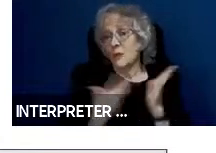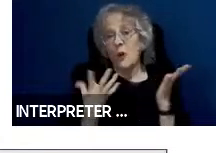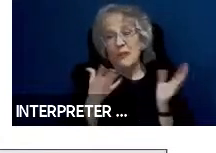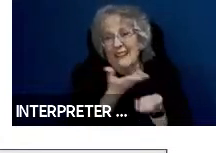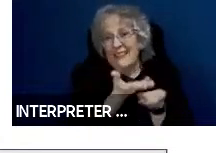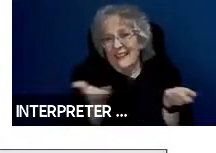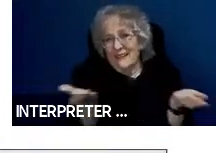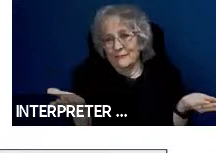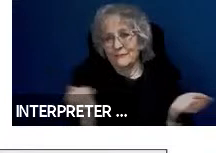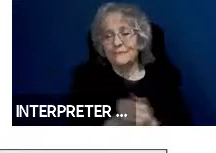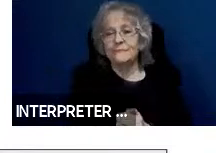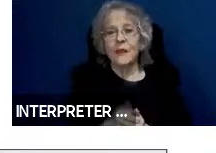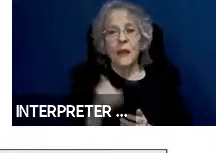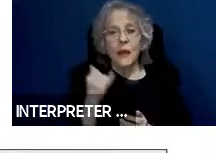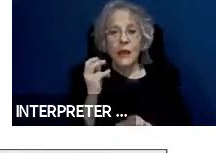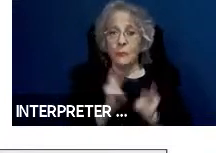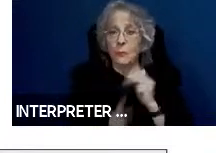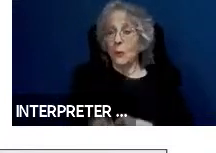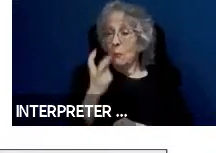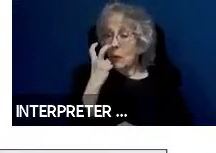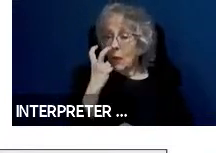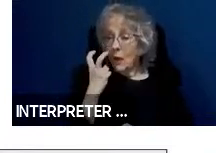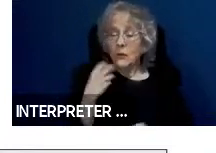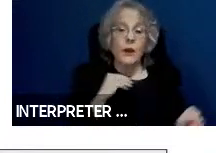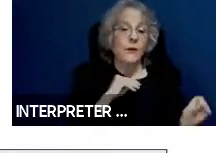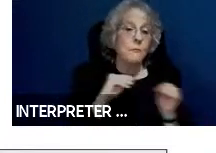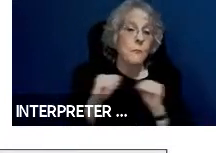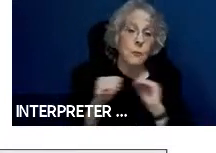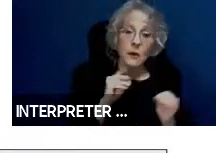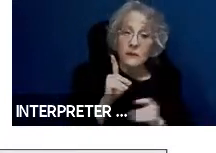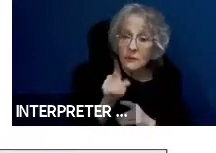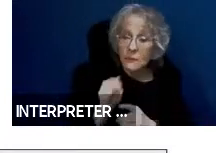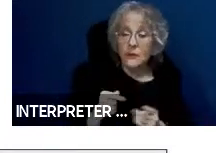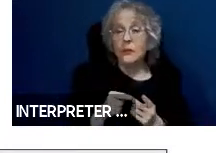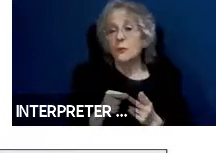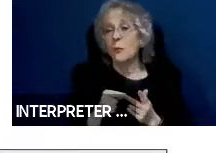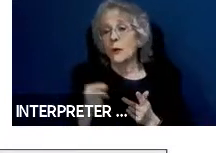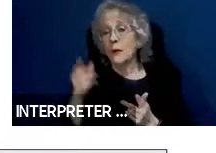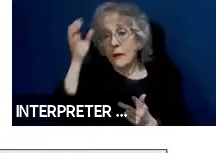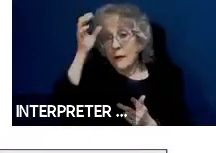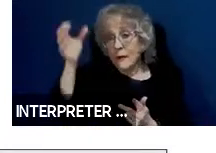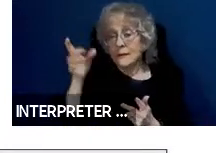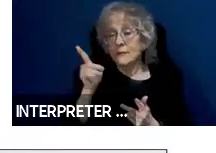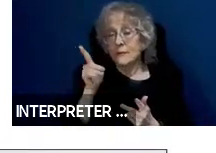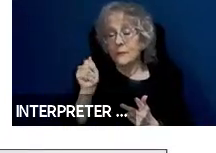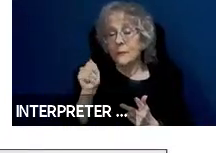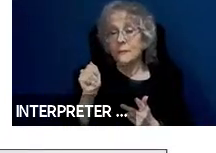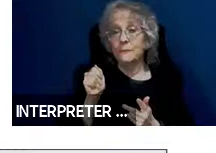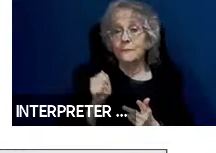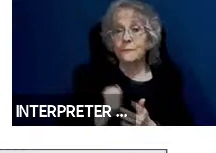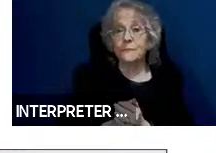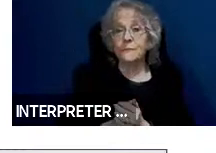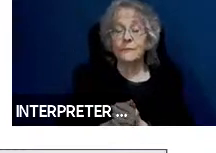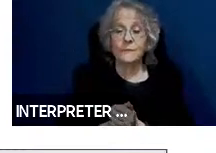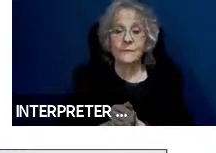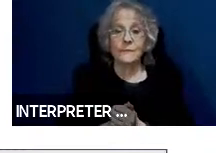people who are blind or have mobility disabilities or cognitive disabilities, there are some ways for